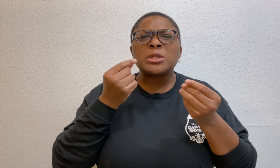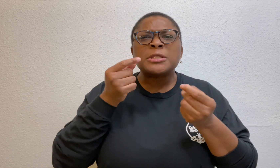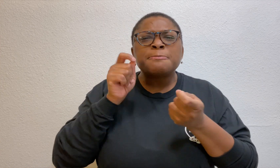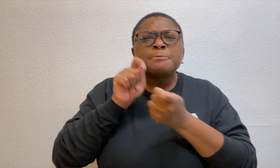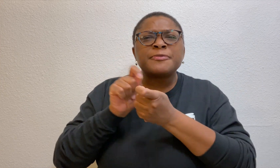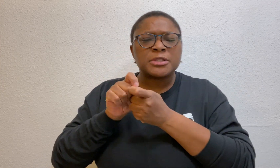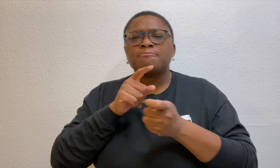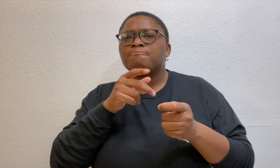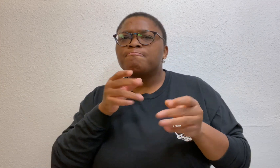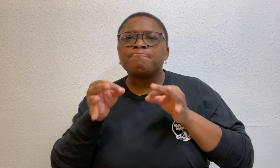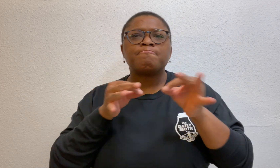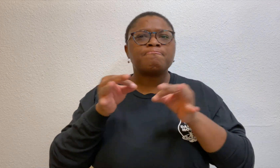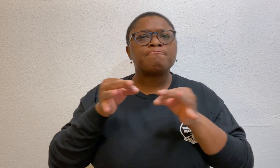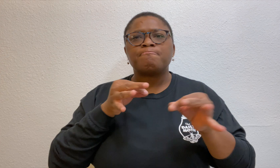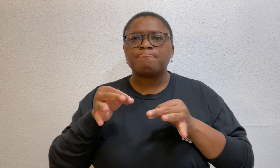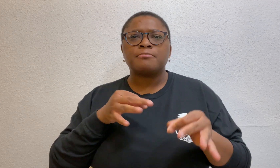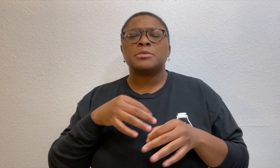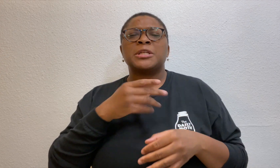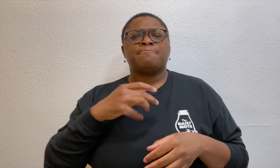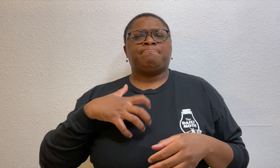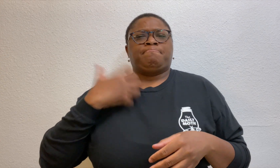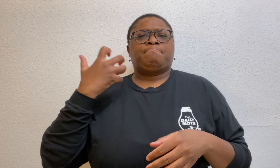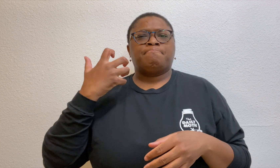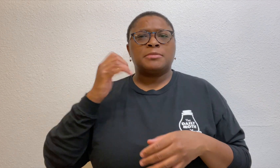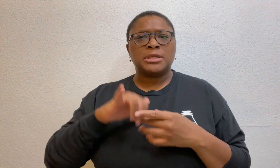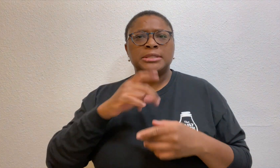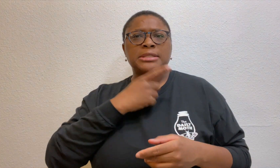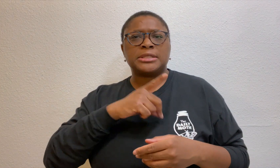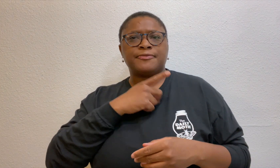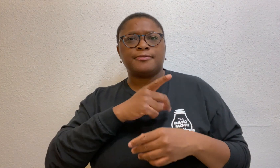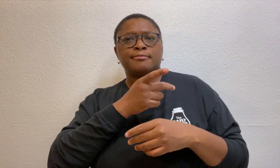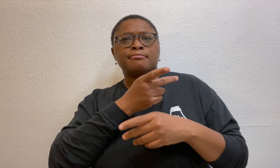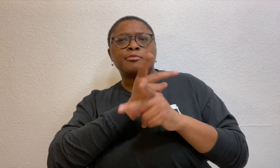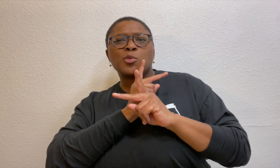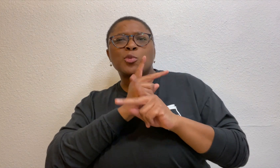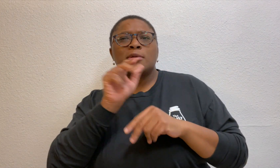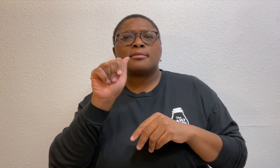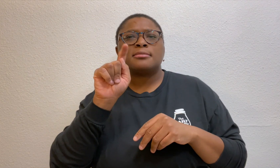Lee described some specific things that Mavrick did and expressed anger that detectives borrowed